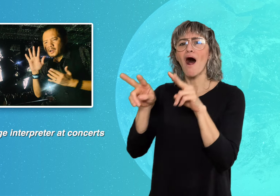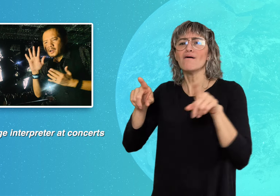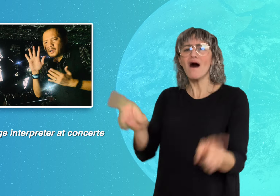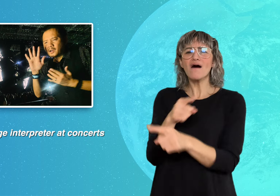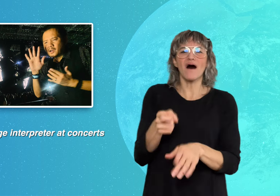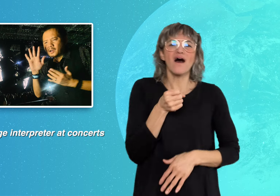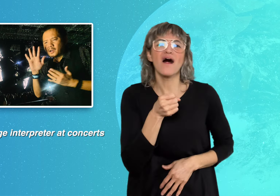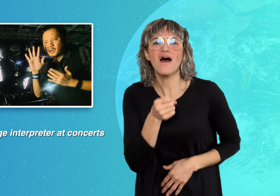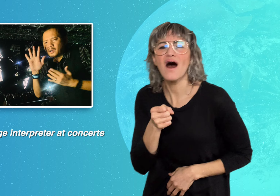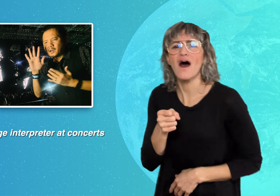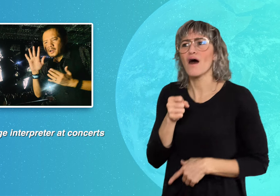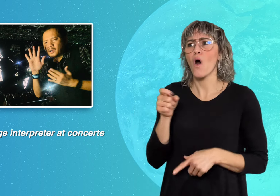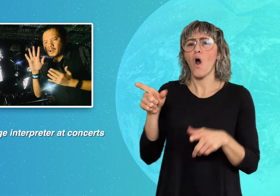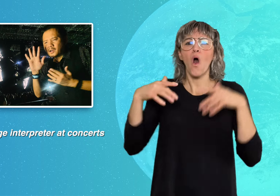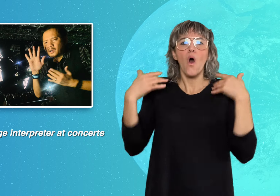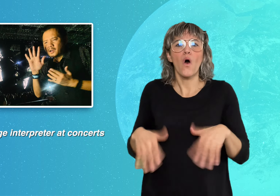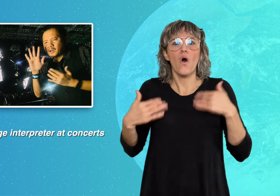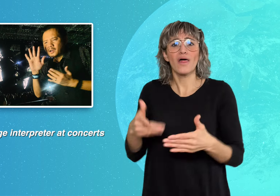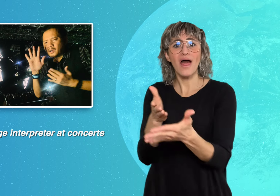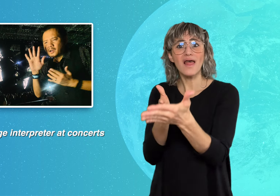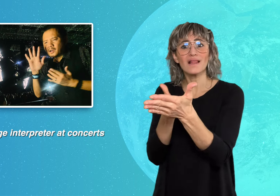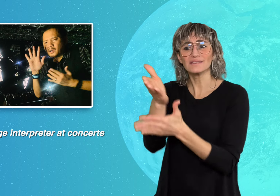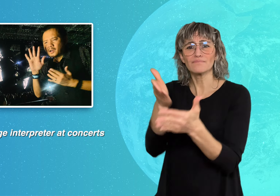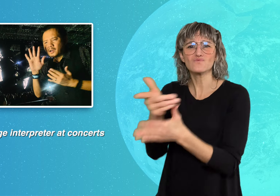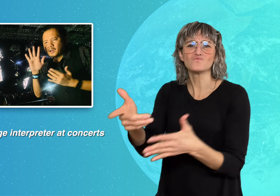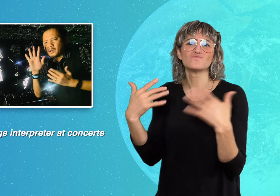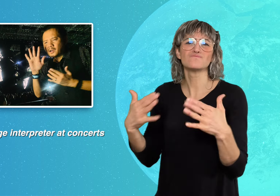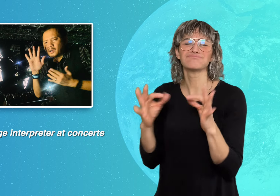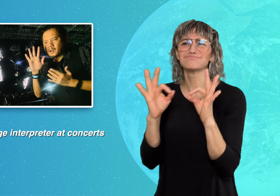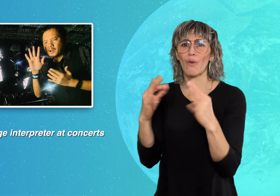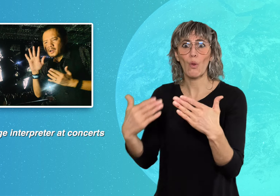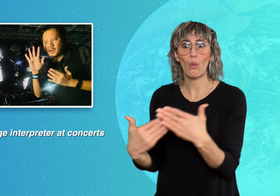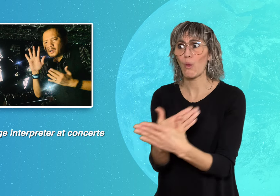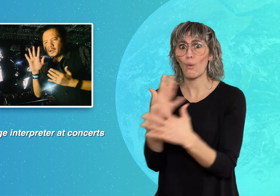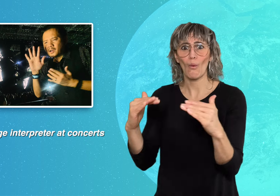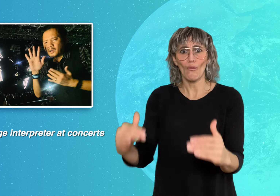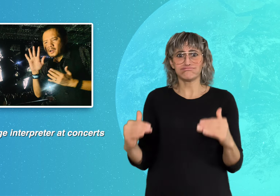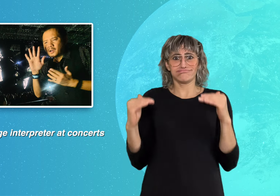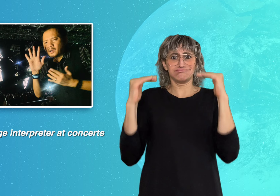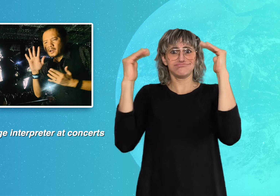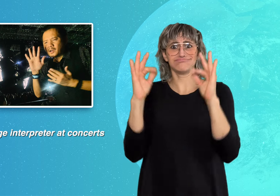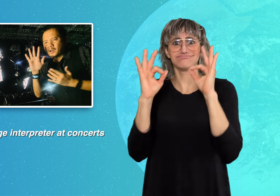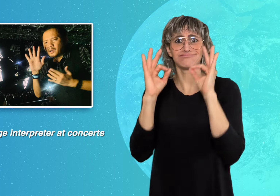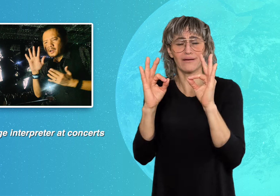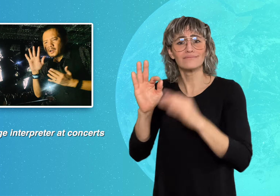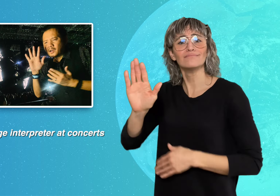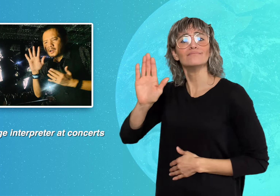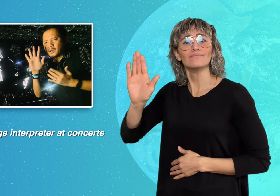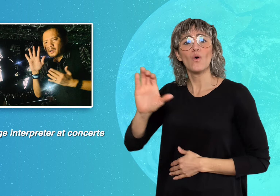concert-goers. In Coldplay's "Music of the Spheres" tour